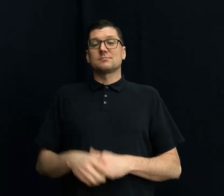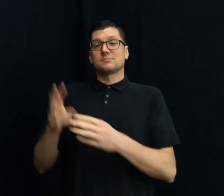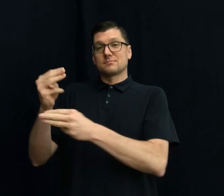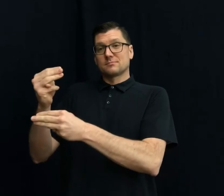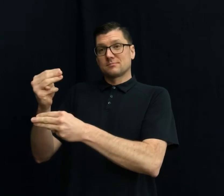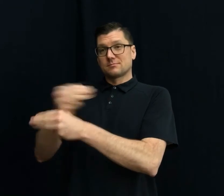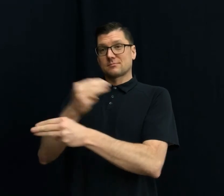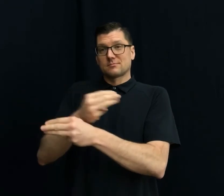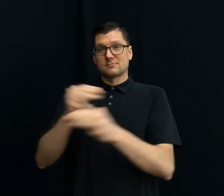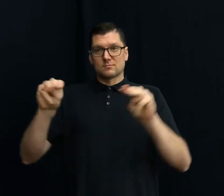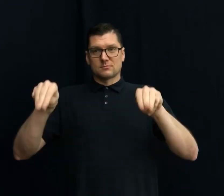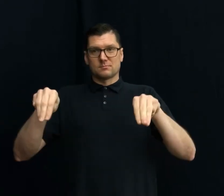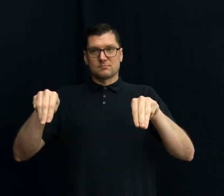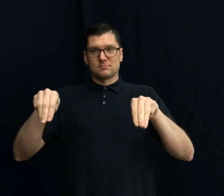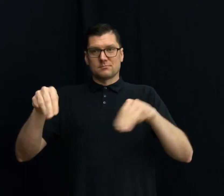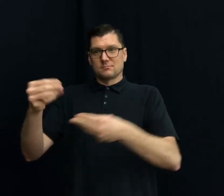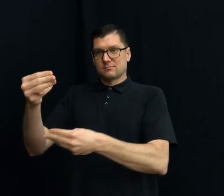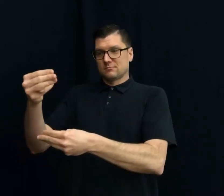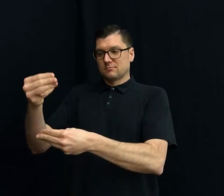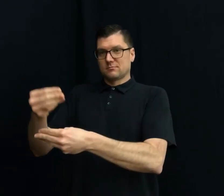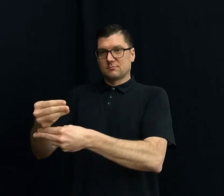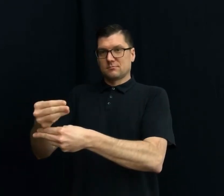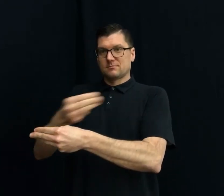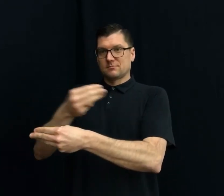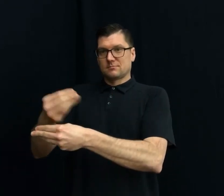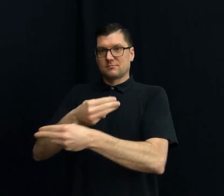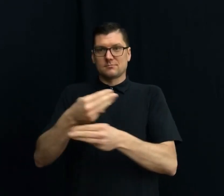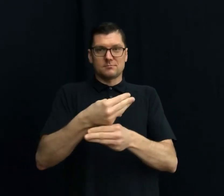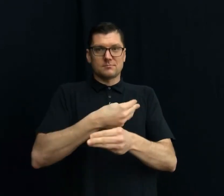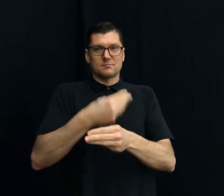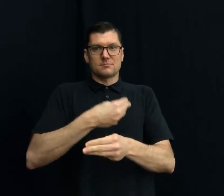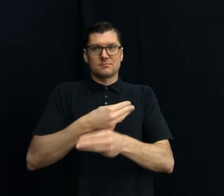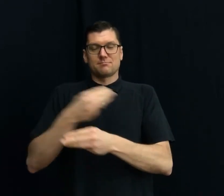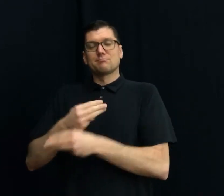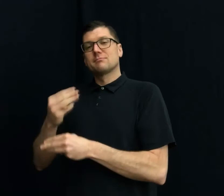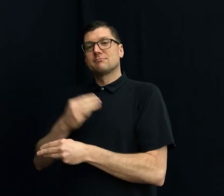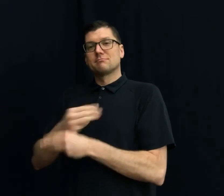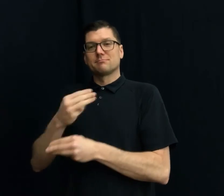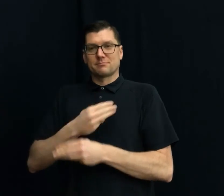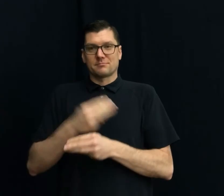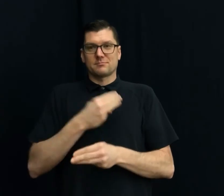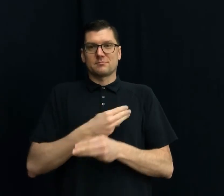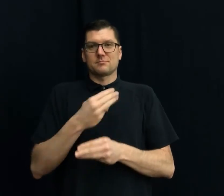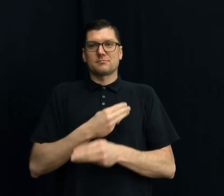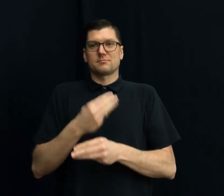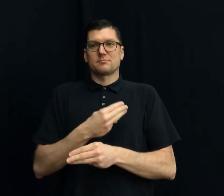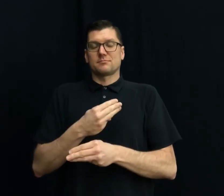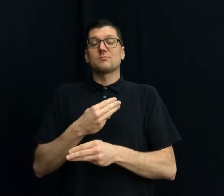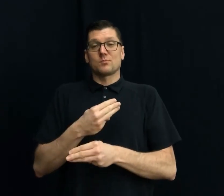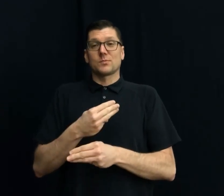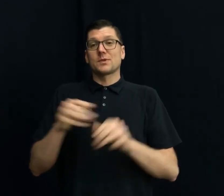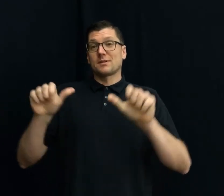MATH